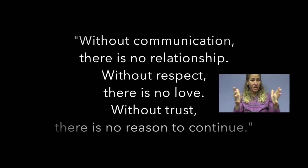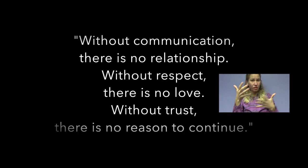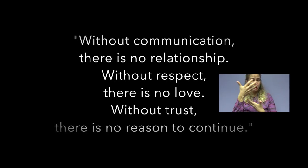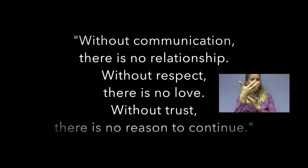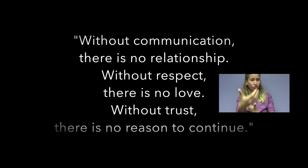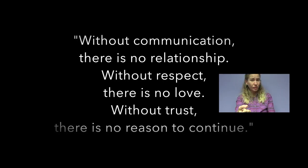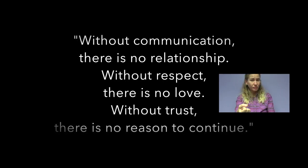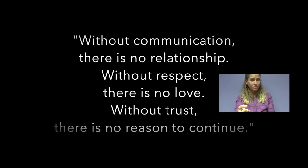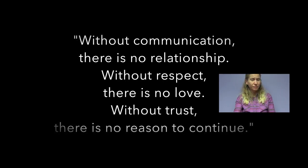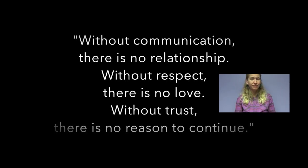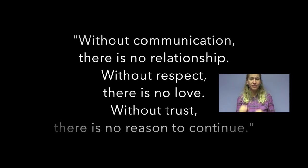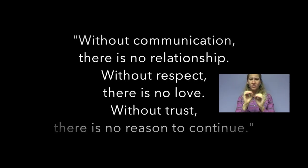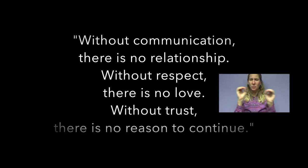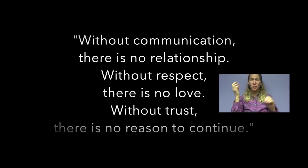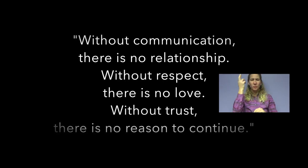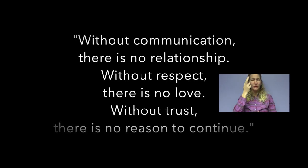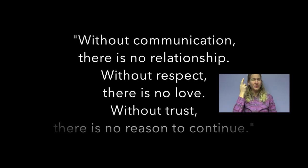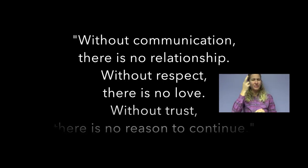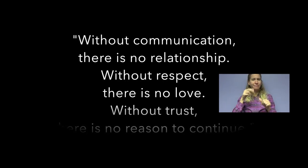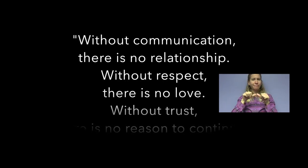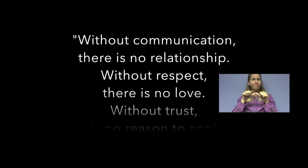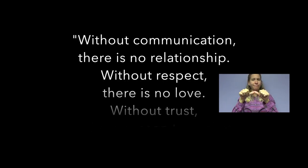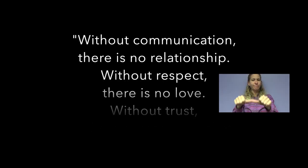Without trust, there is no reason to continue."